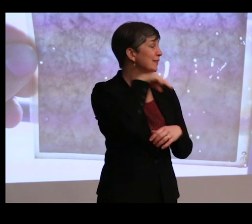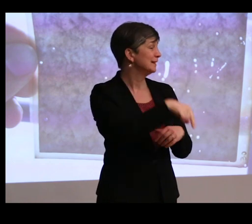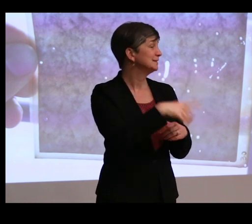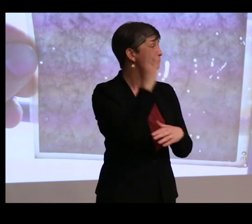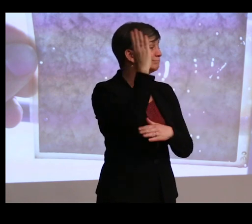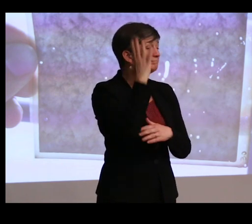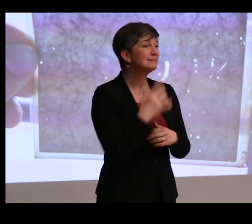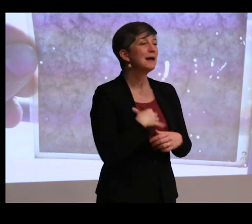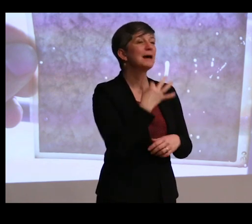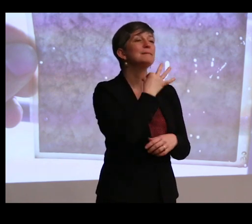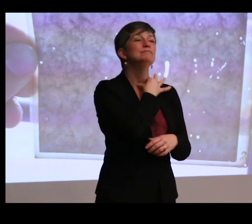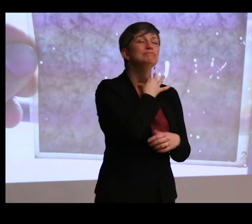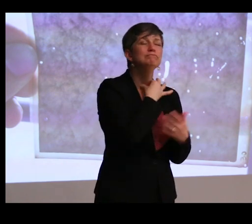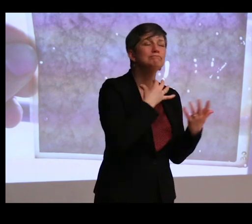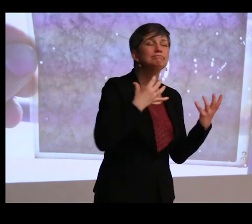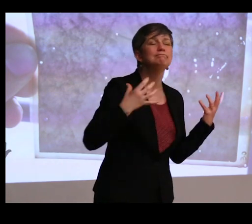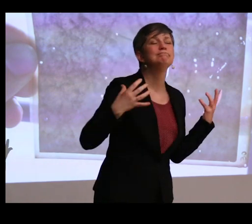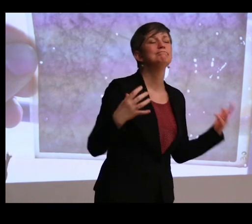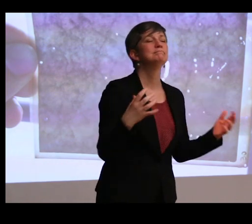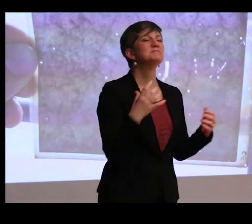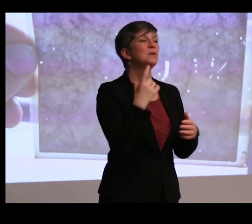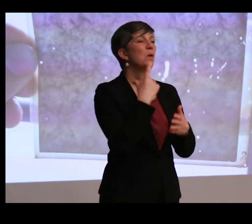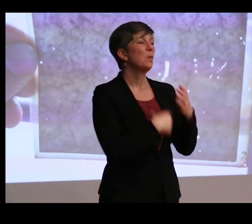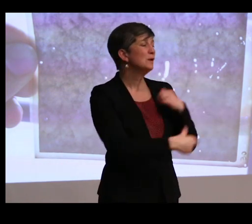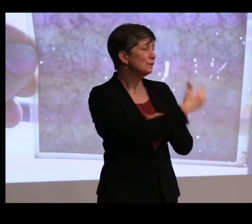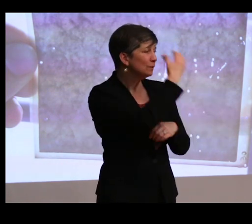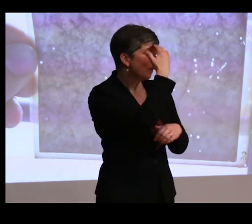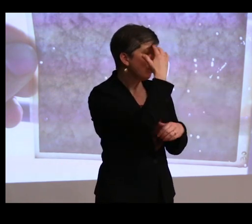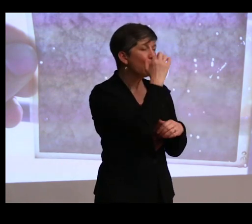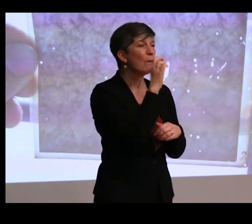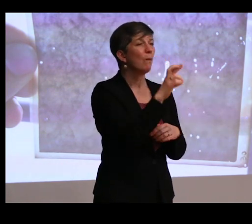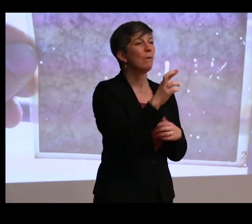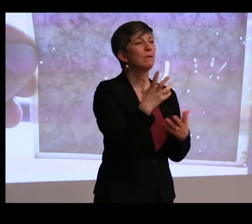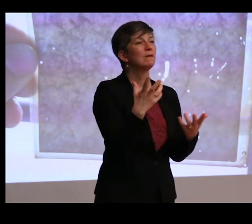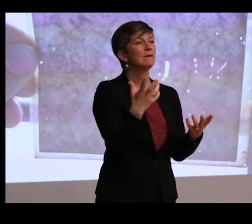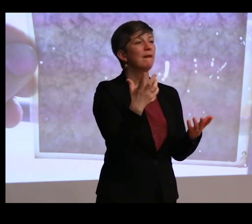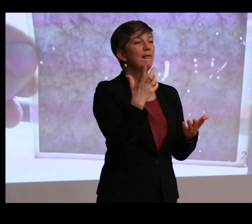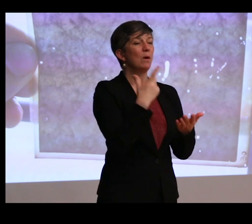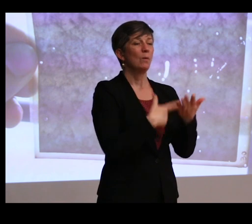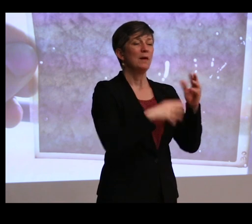I'm curious what you know or what the museum tried